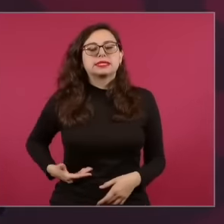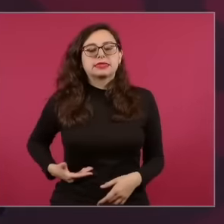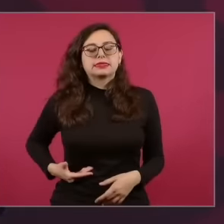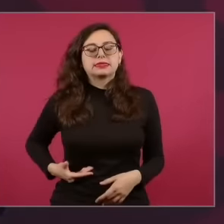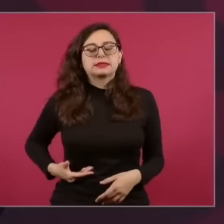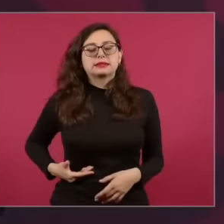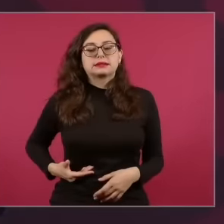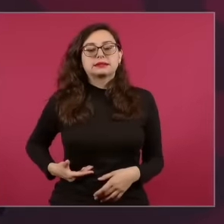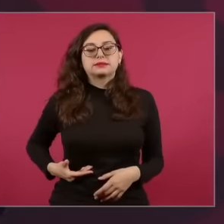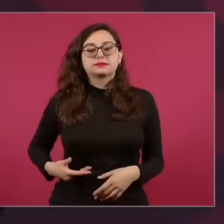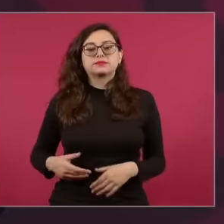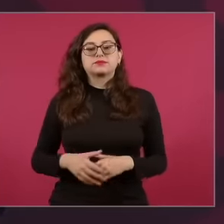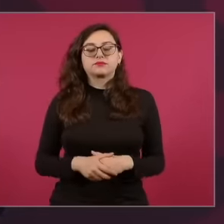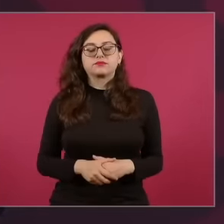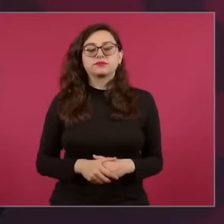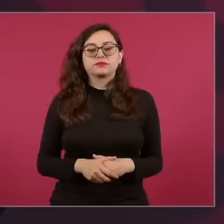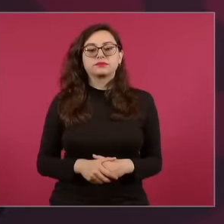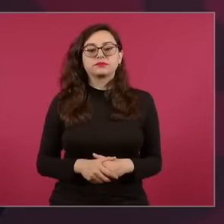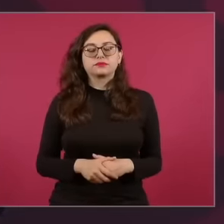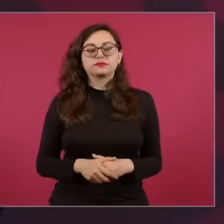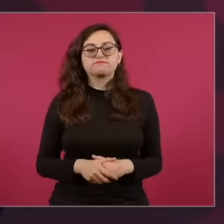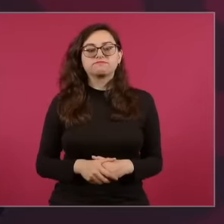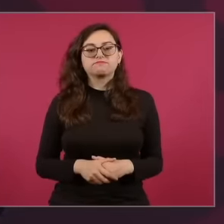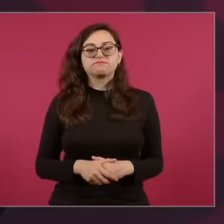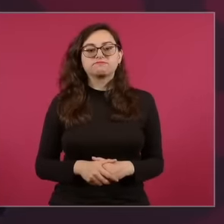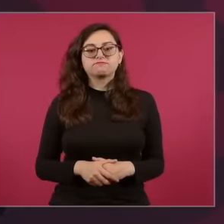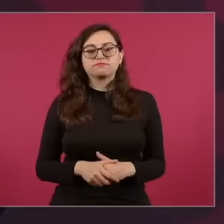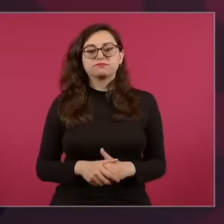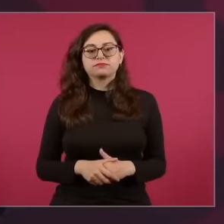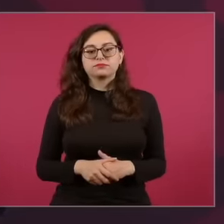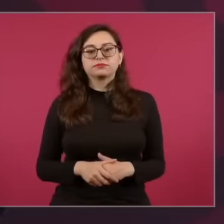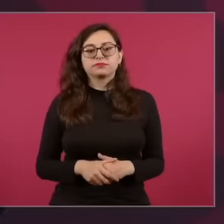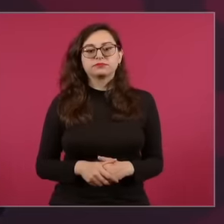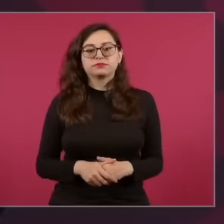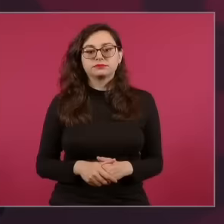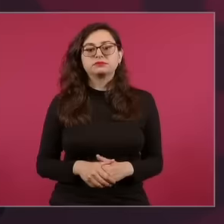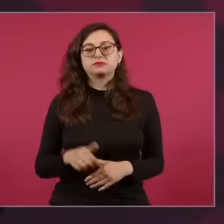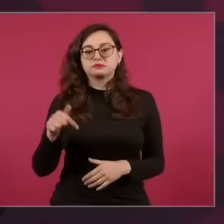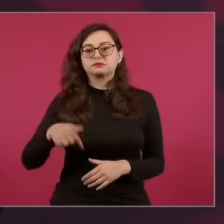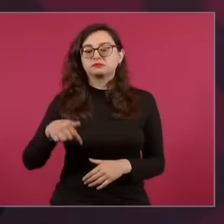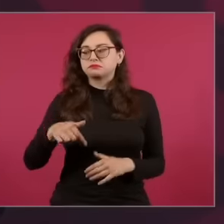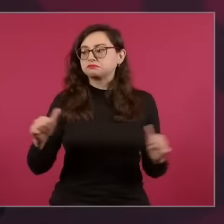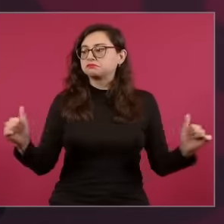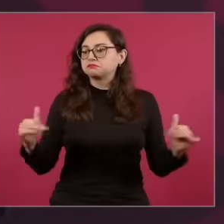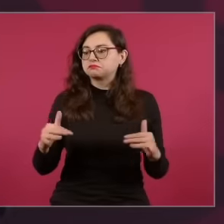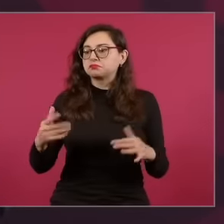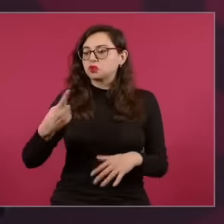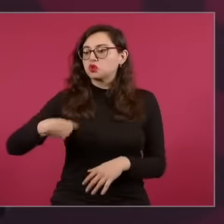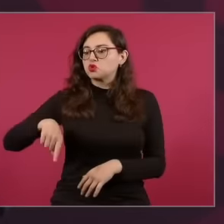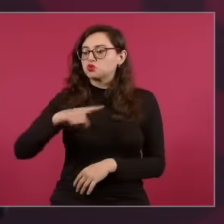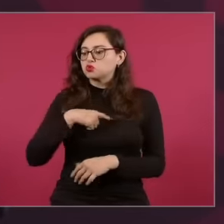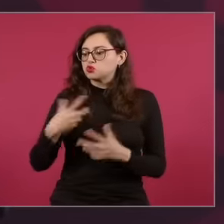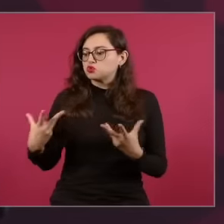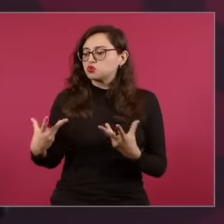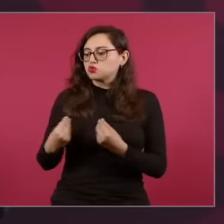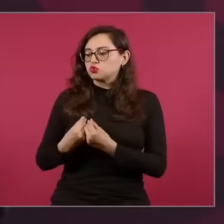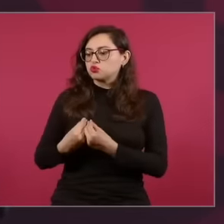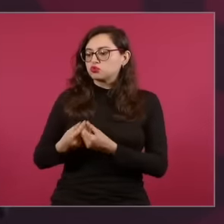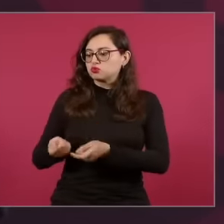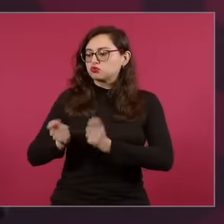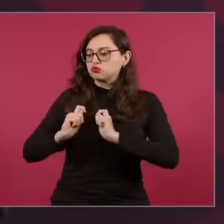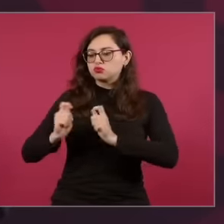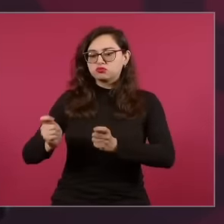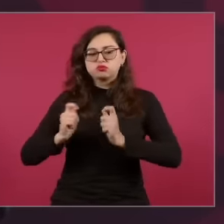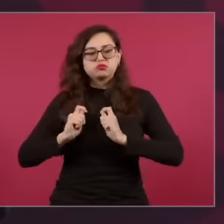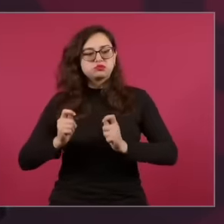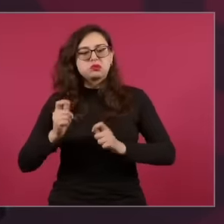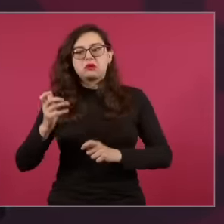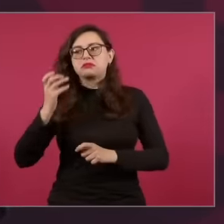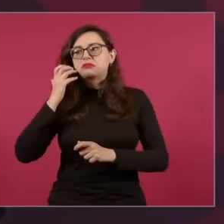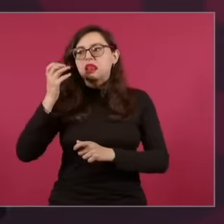and validating what we do from our cameras from our phones